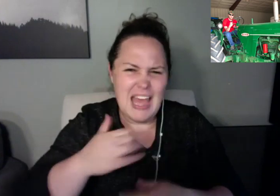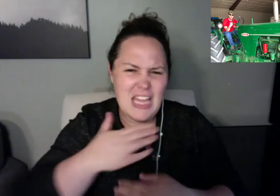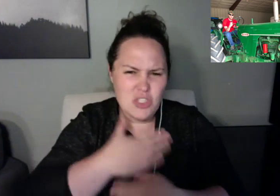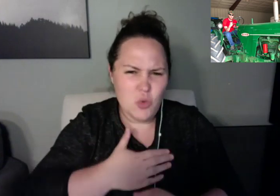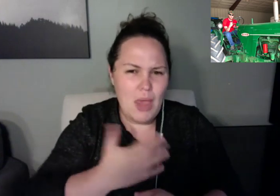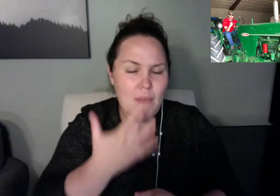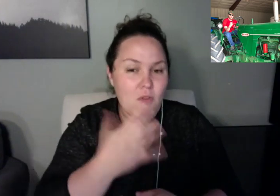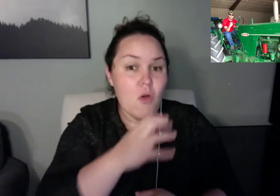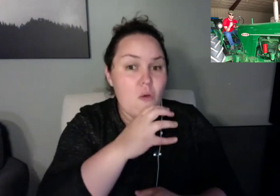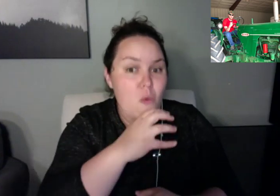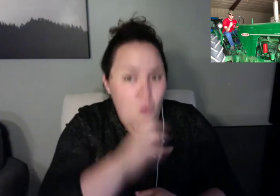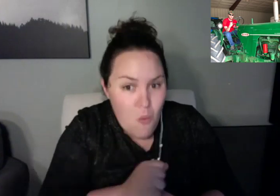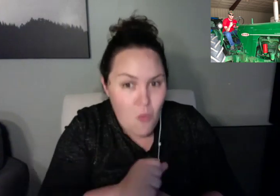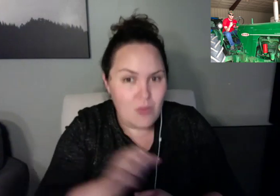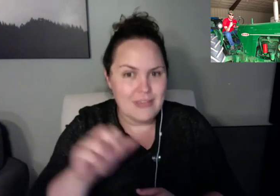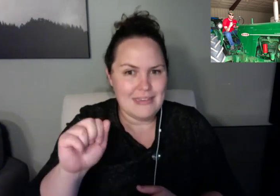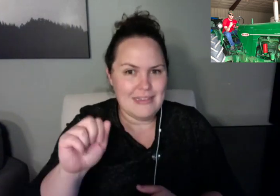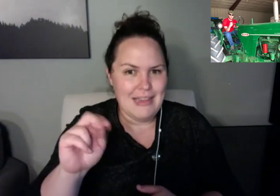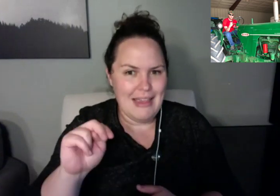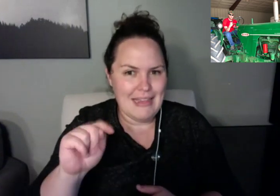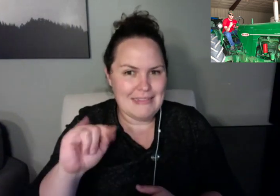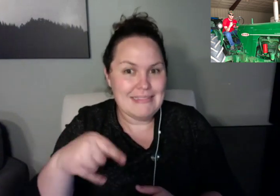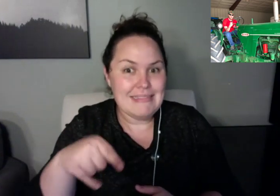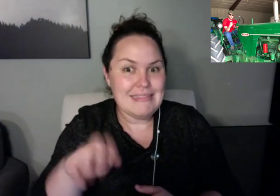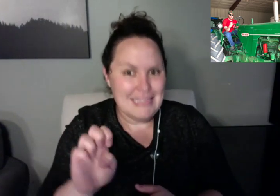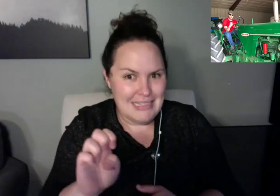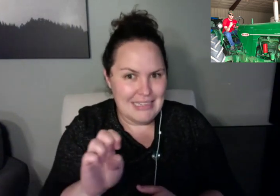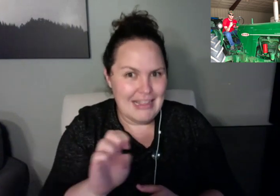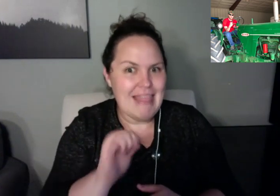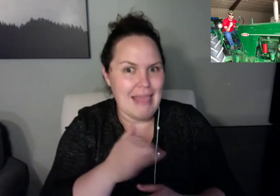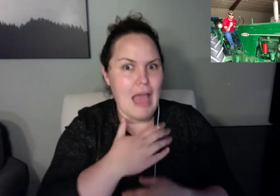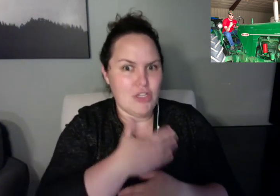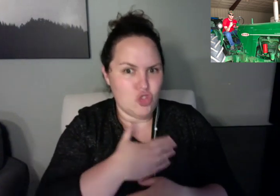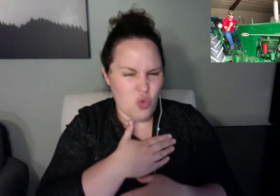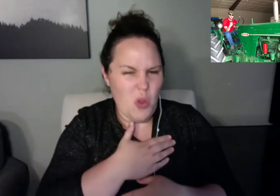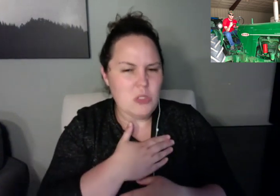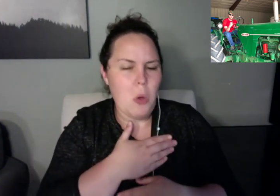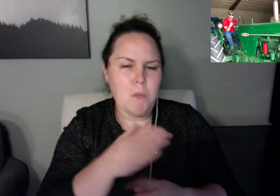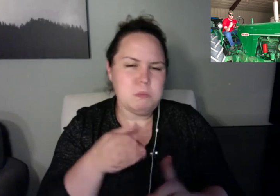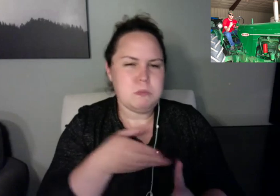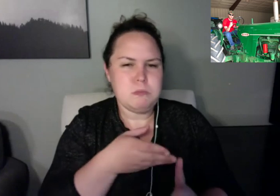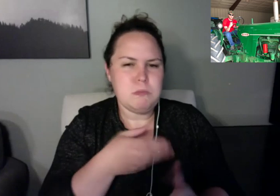Anything else? >> Jen: Not that I see at this time.